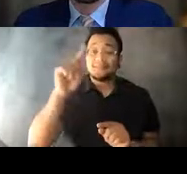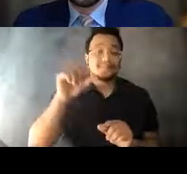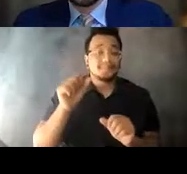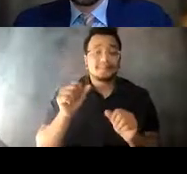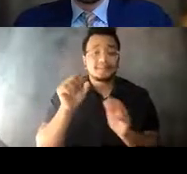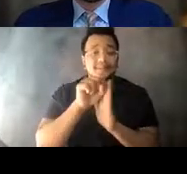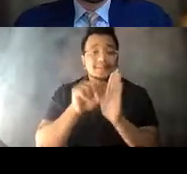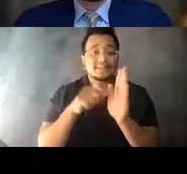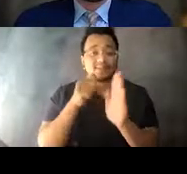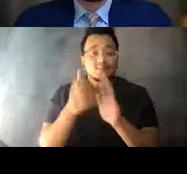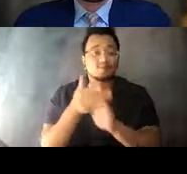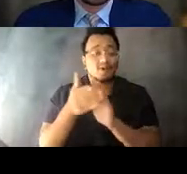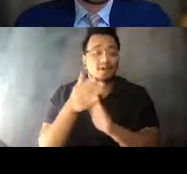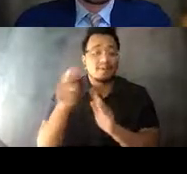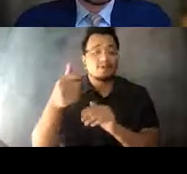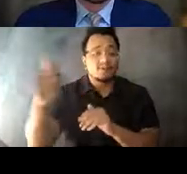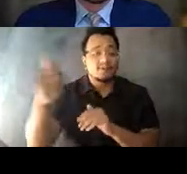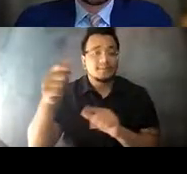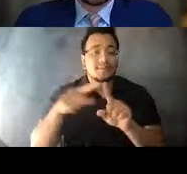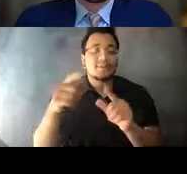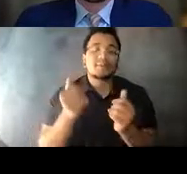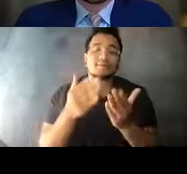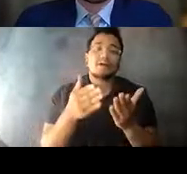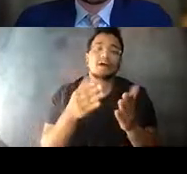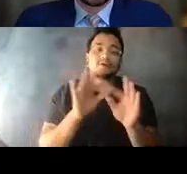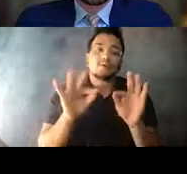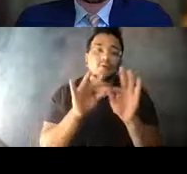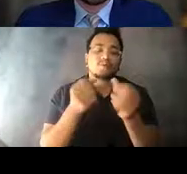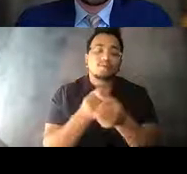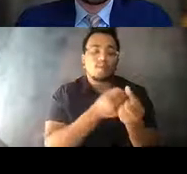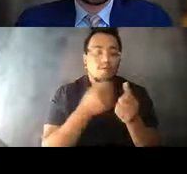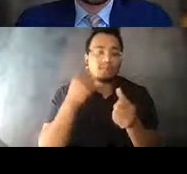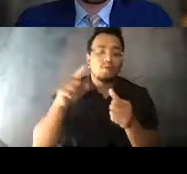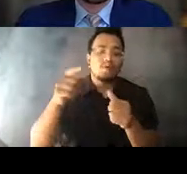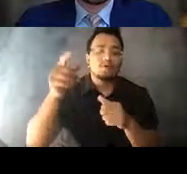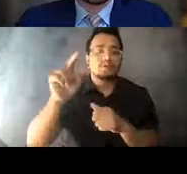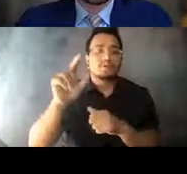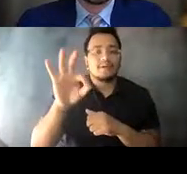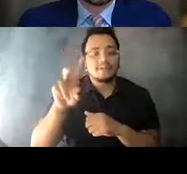14:31:24 They provide critical support, financial and otherwise, to transit authorities and local networks in their jurisdictions.